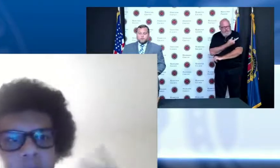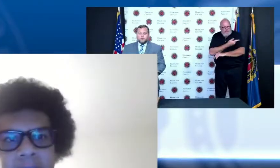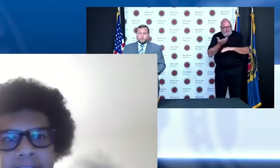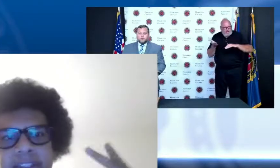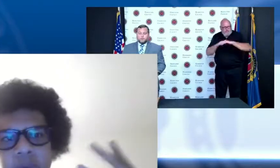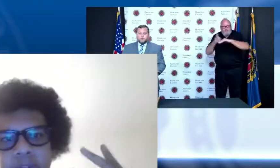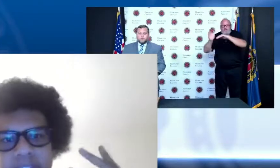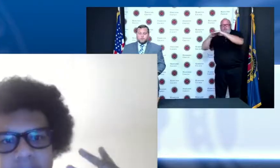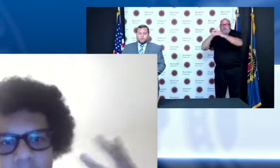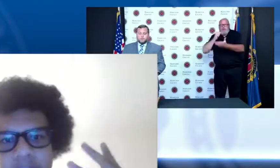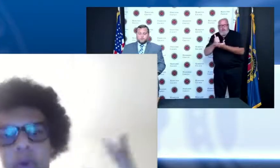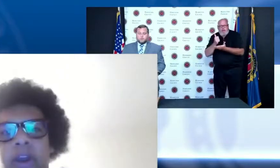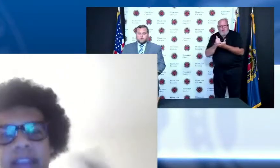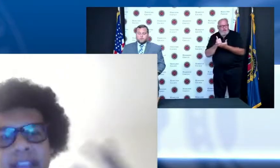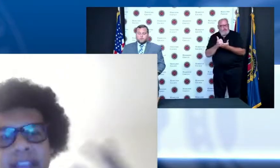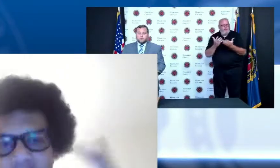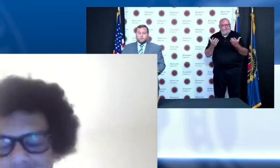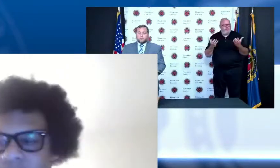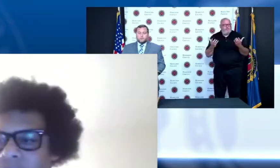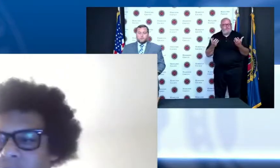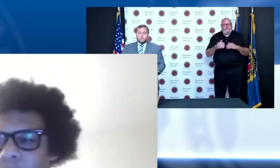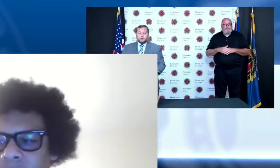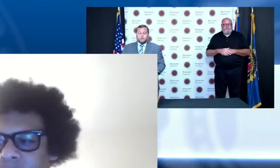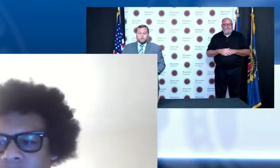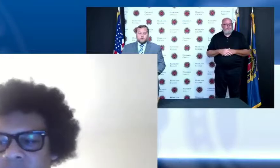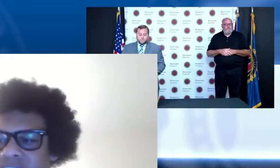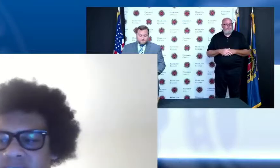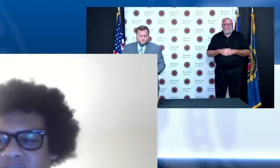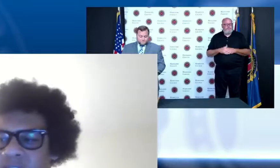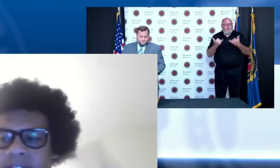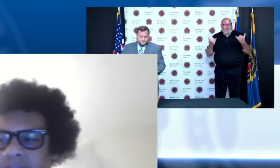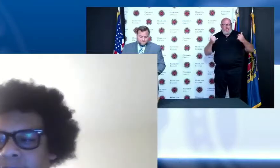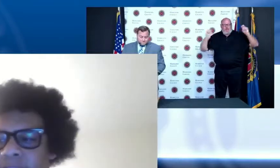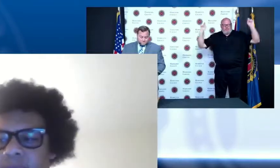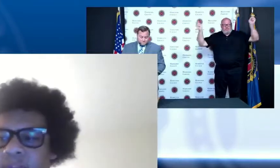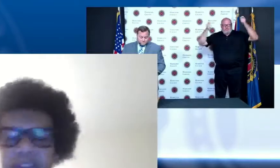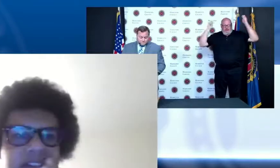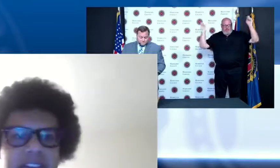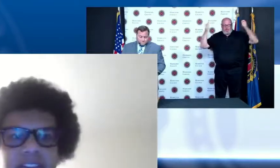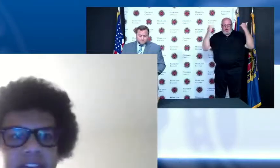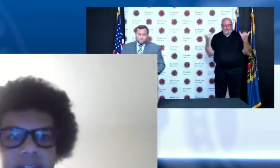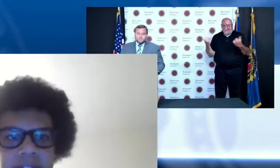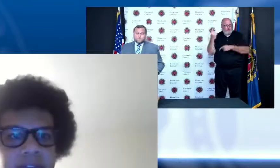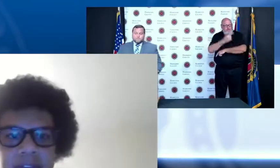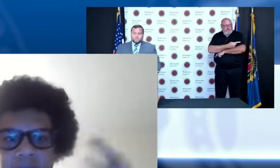final one it is sort of a celebratory occasion especially considering that you know the CDC is